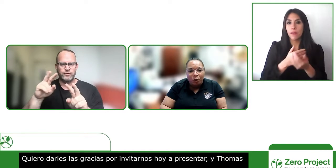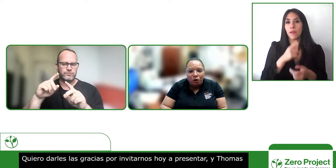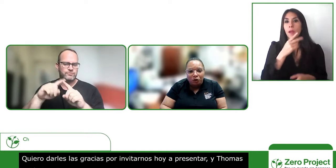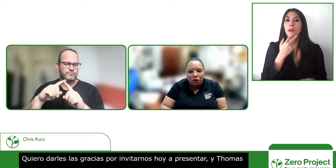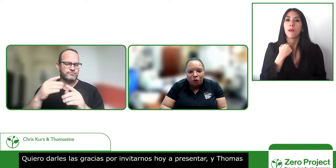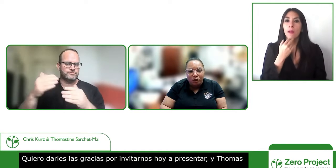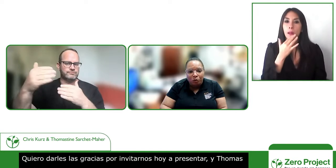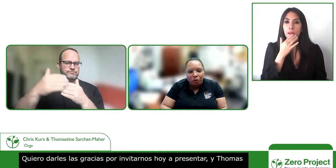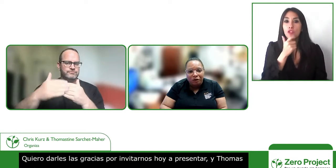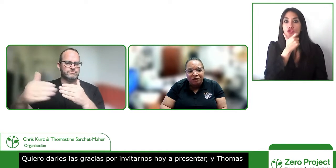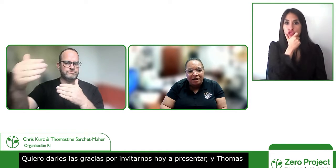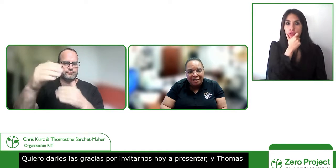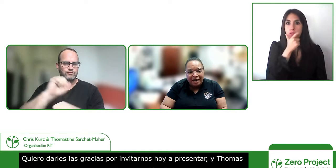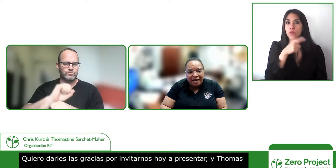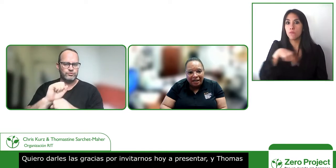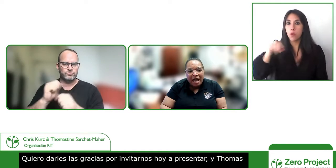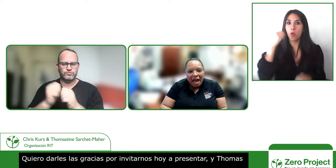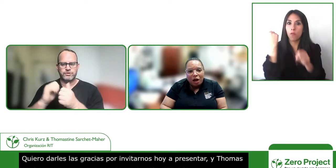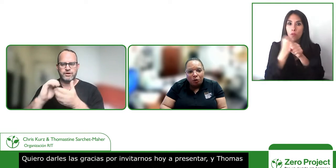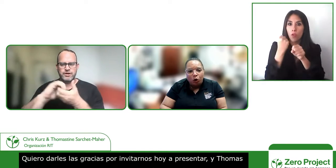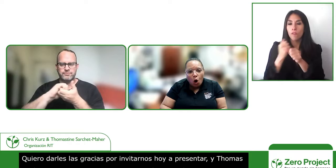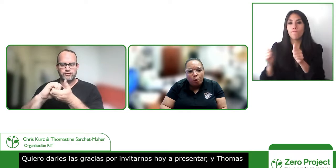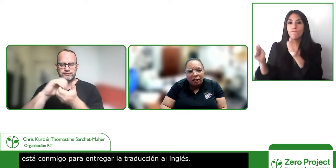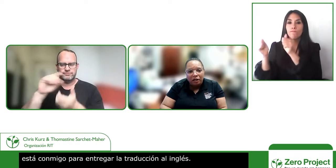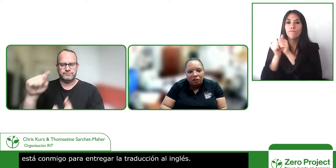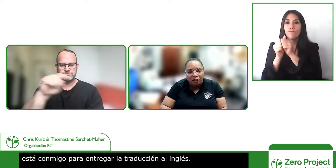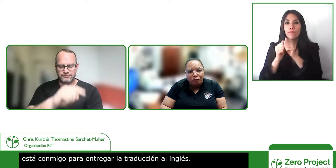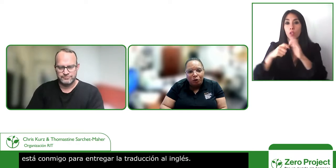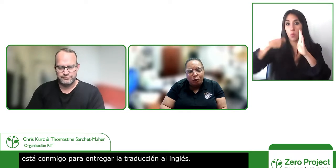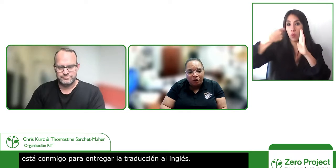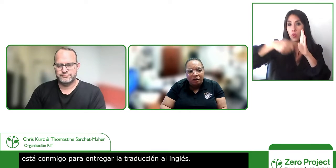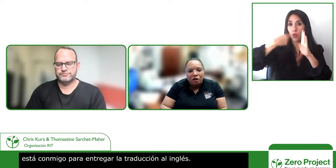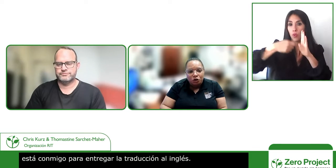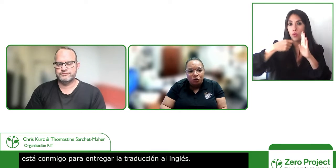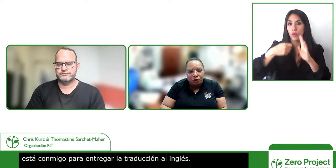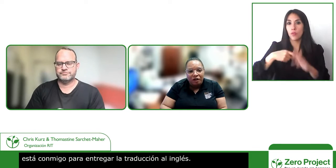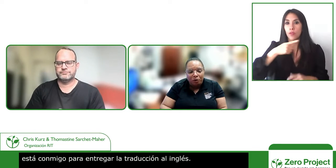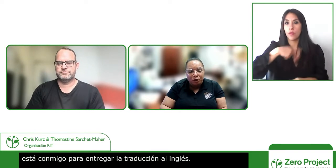with you that what we've done to date and we're hoping to look forward to developing